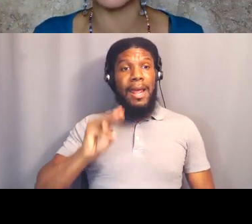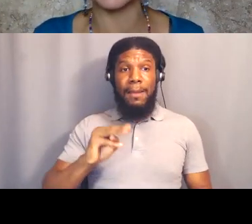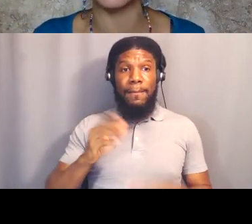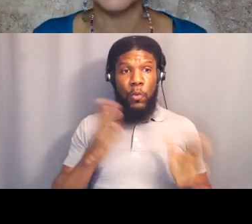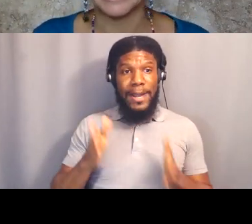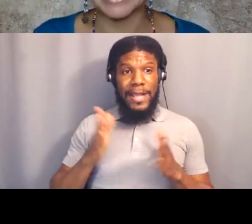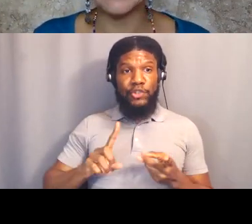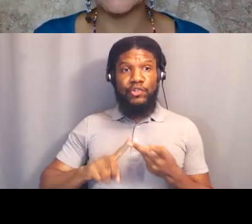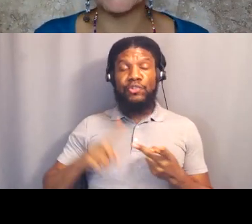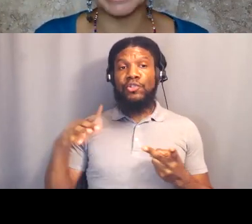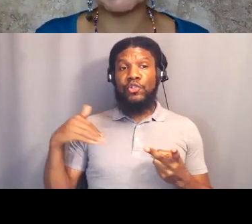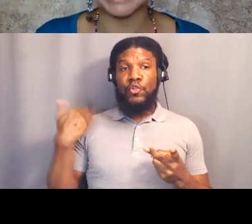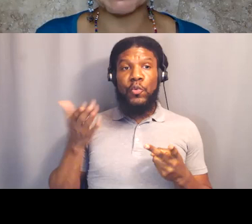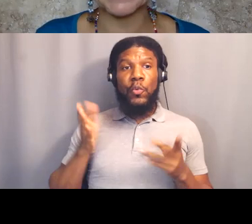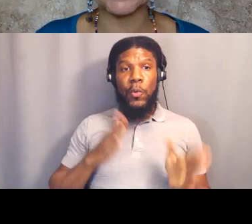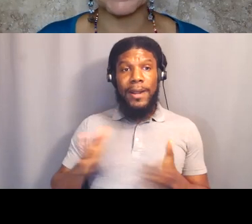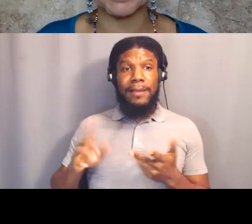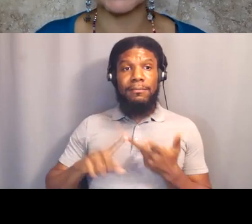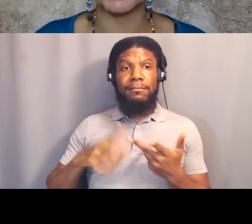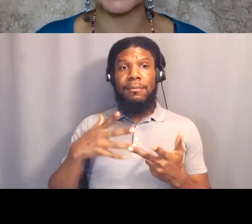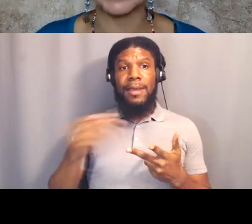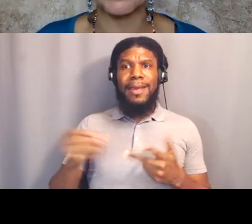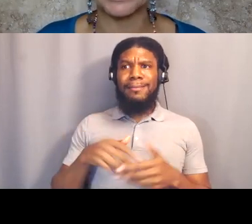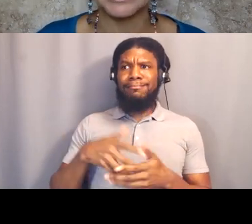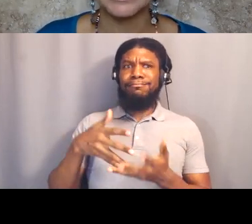and anchored by Black Panthers from all around the country.